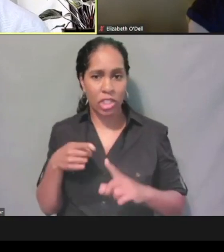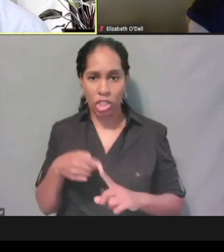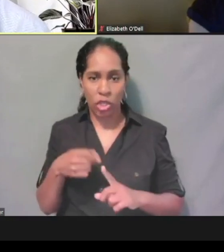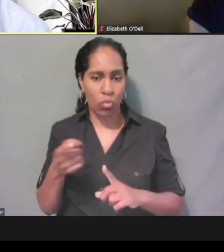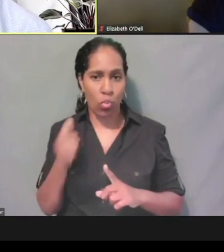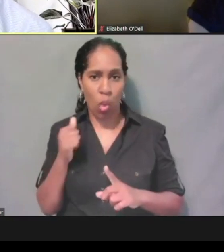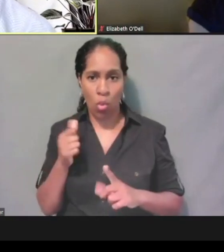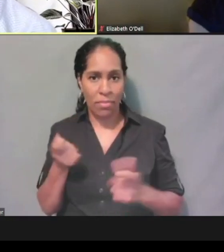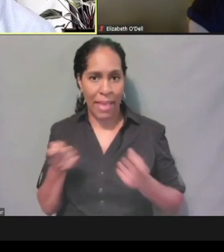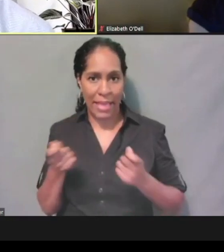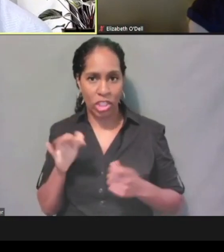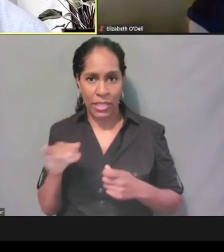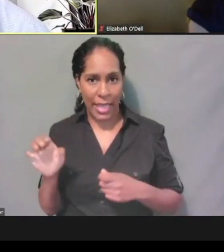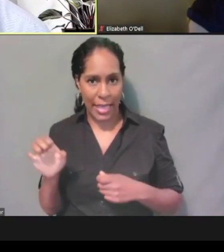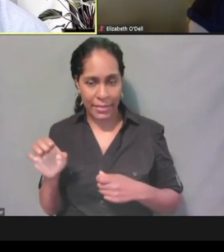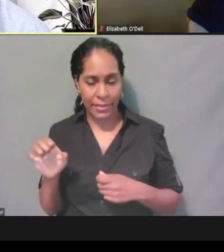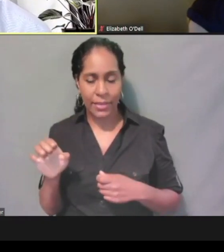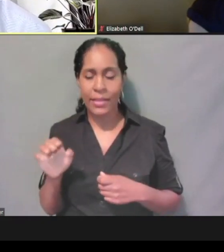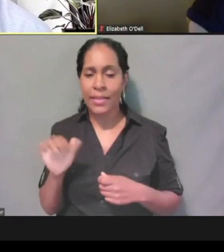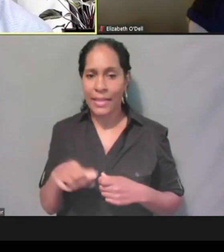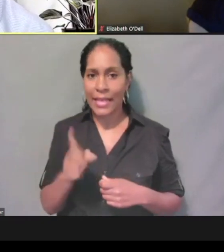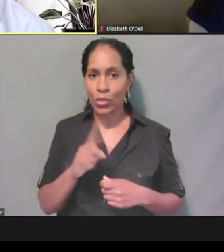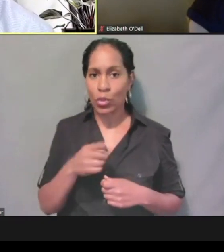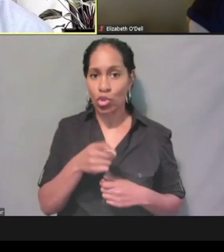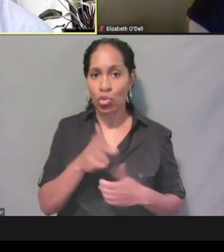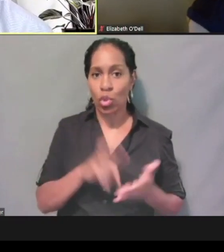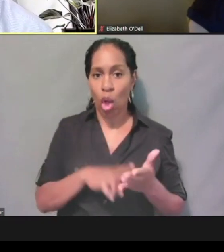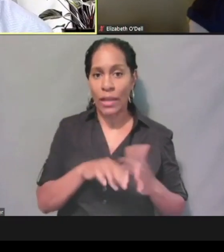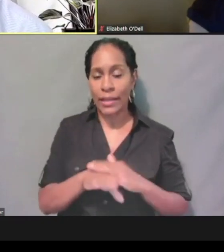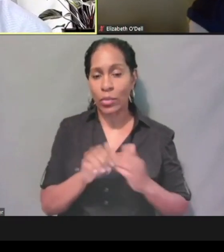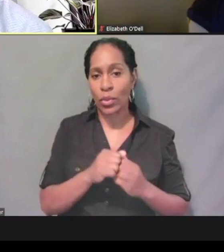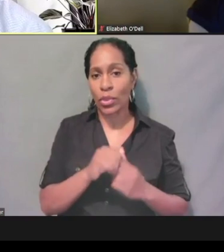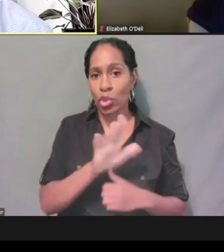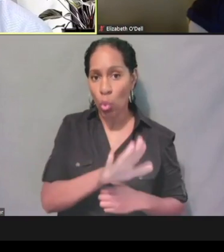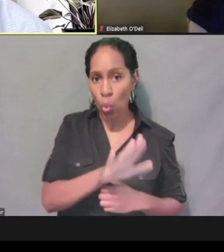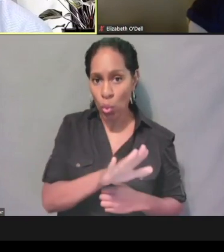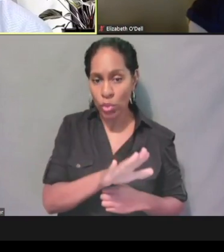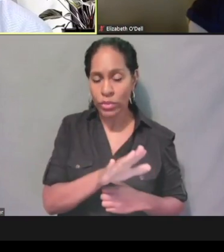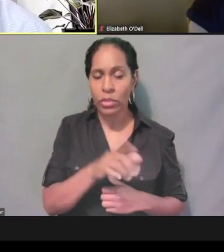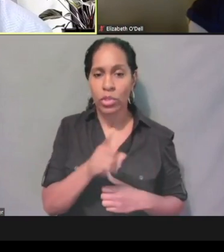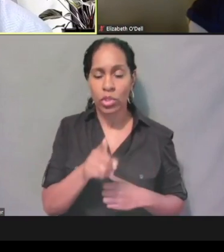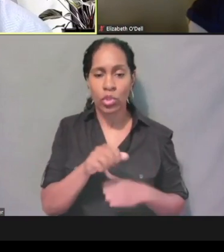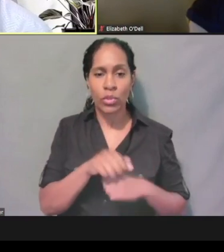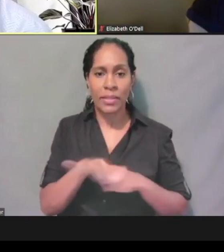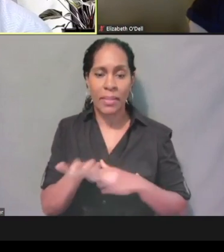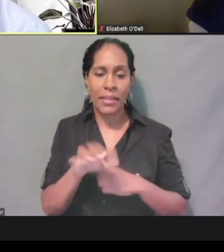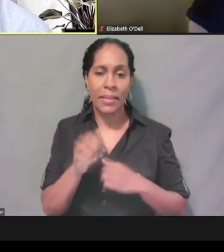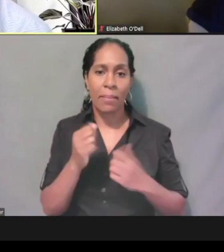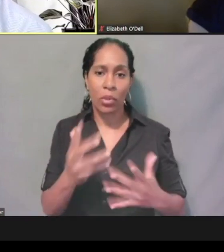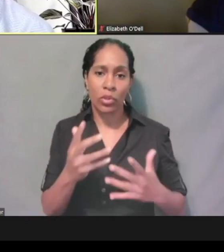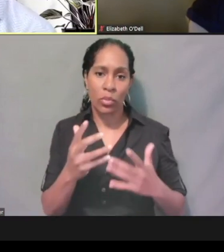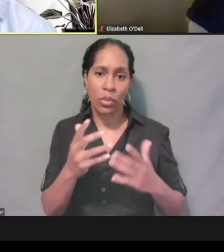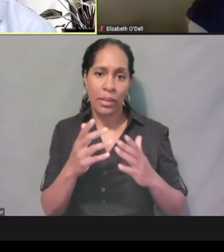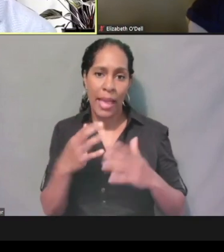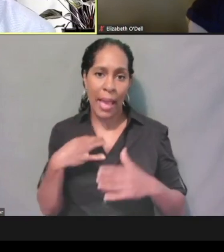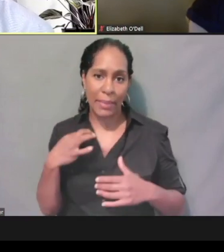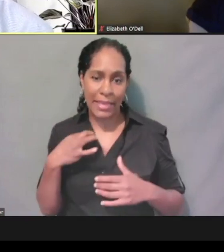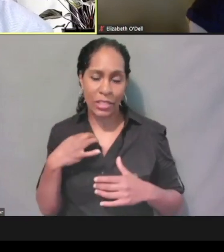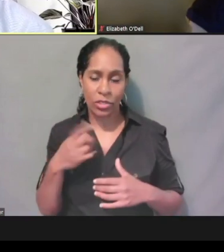That's where you can log in with yours and you're submitting those multiple applications for multiple households. And then you can see the status,